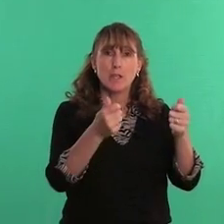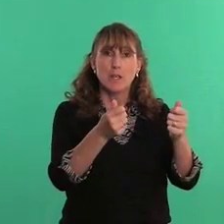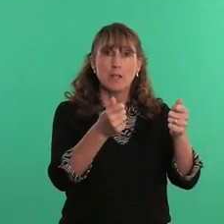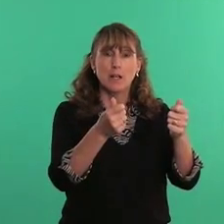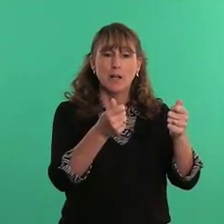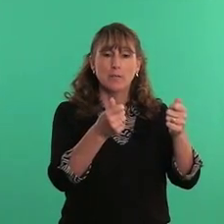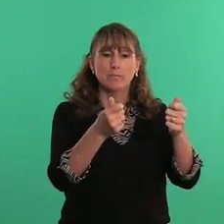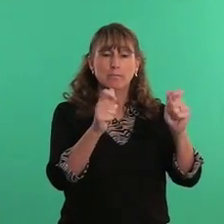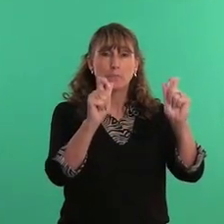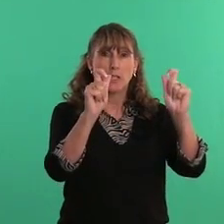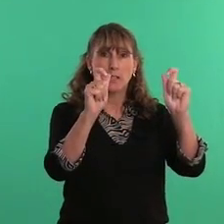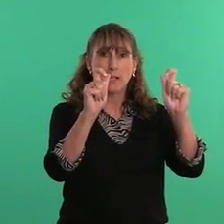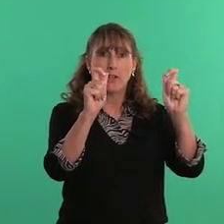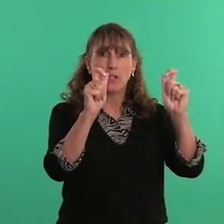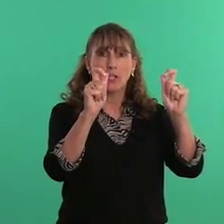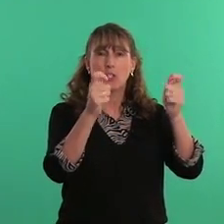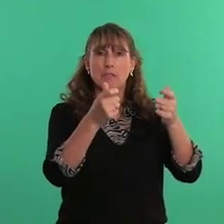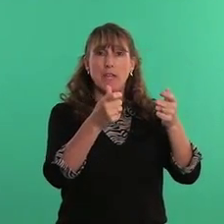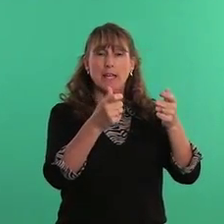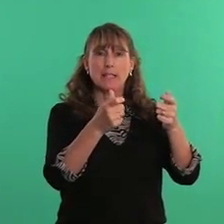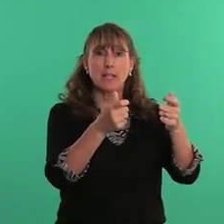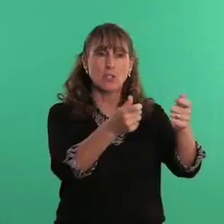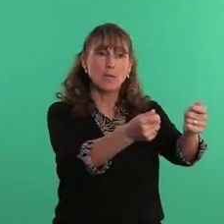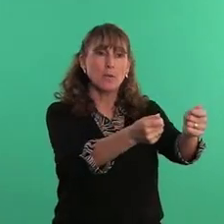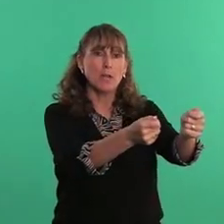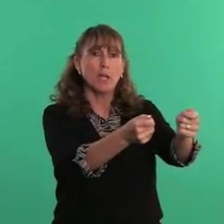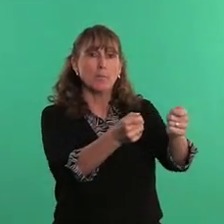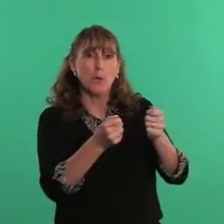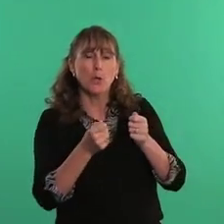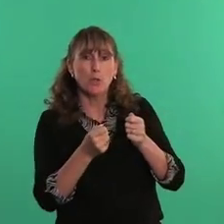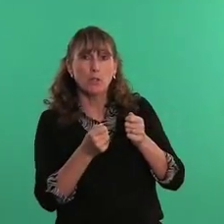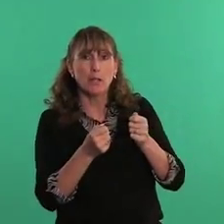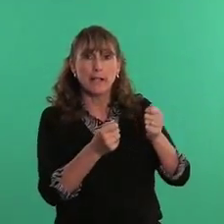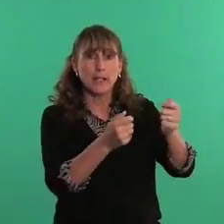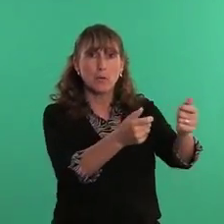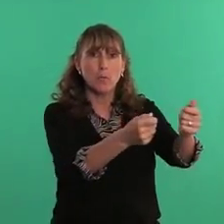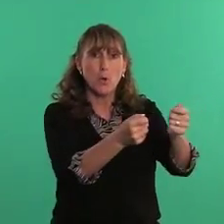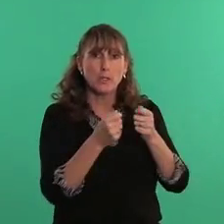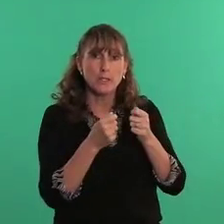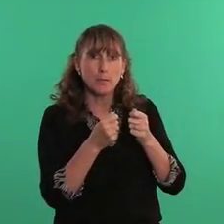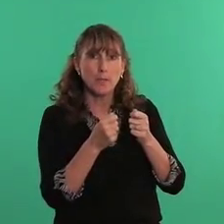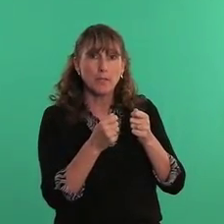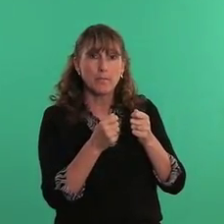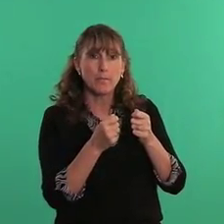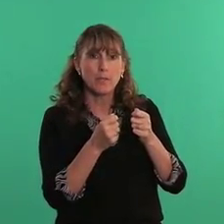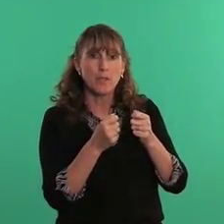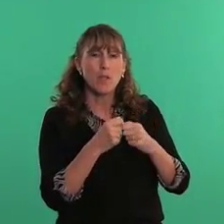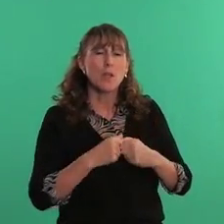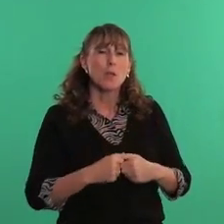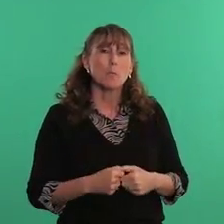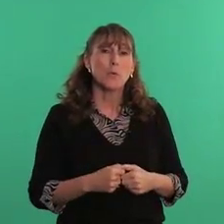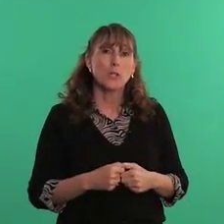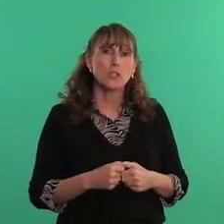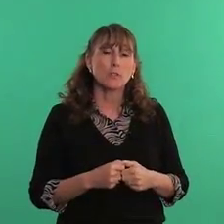[um] get like a variation of the X handshape and pull, act like you're pulling something push